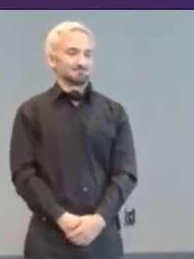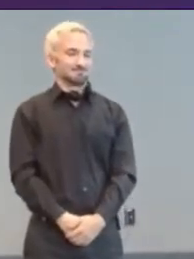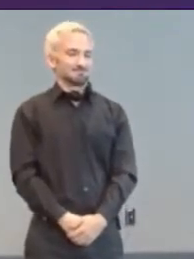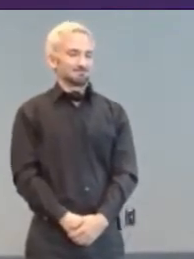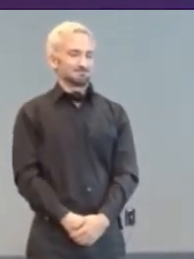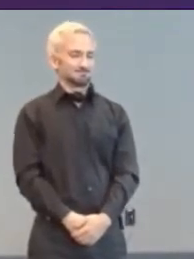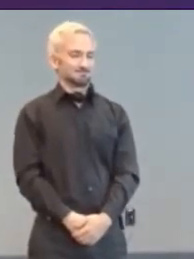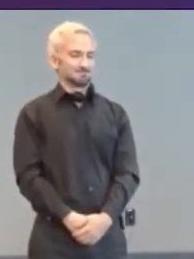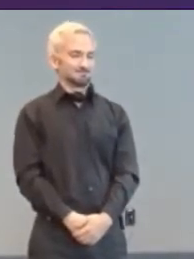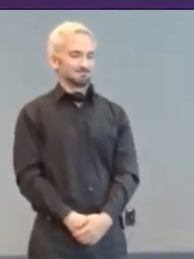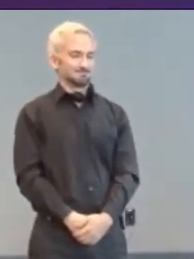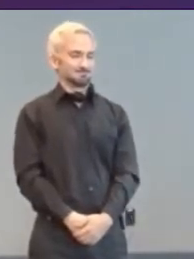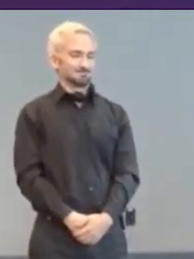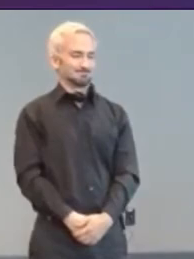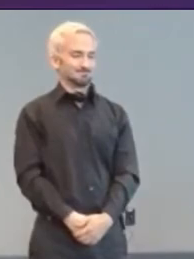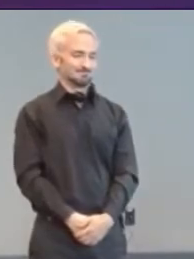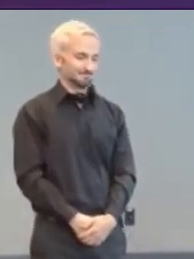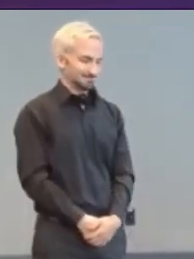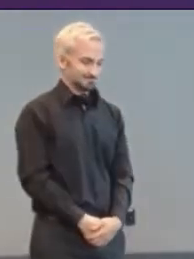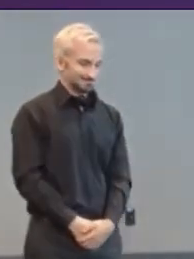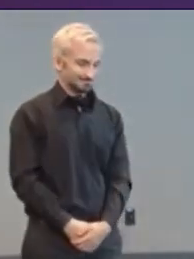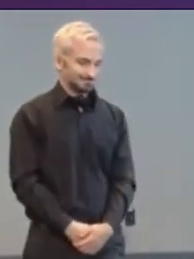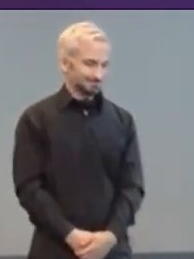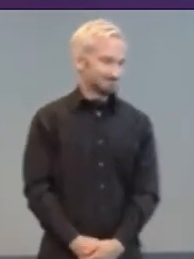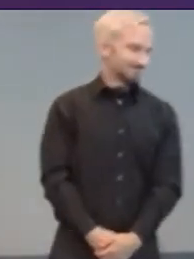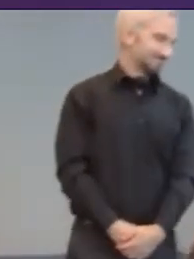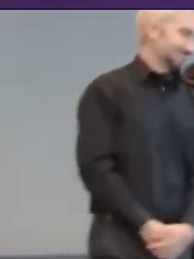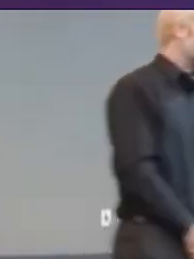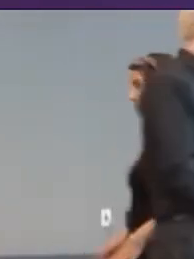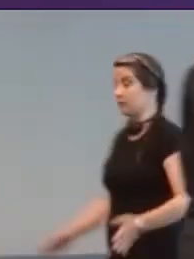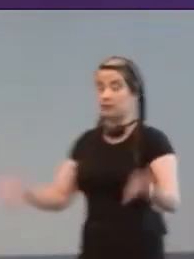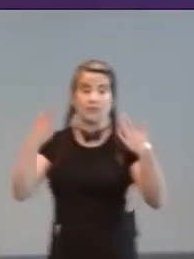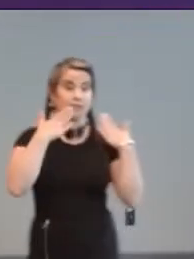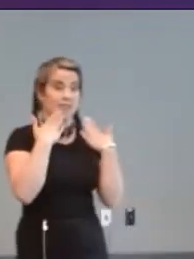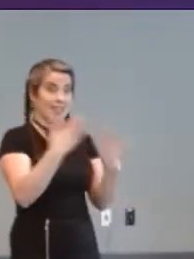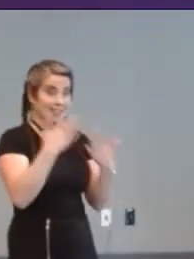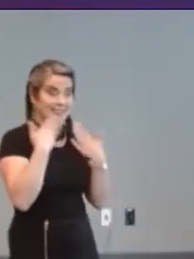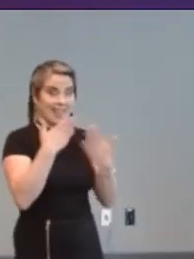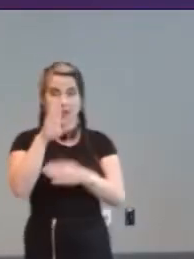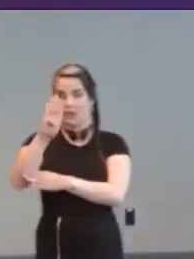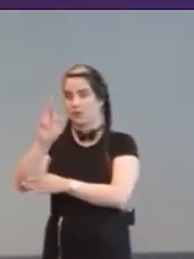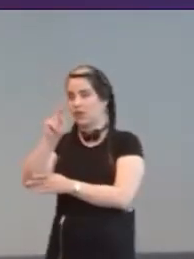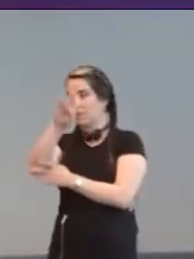[Hugo] Thank you very much Barrie fascinating conference um so we have time for question